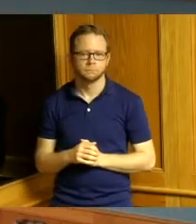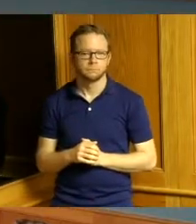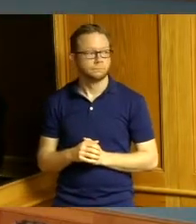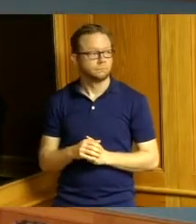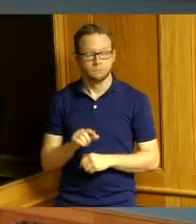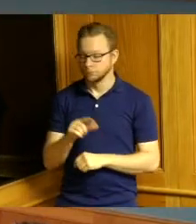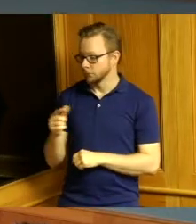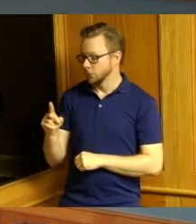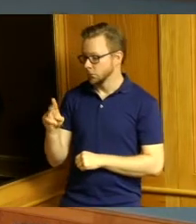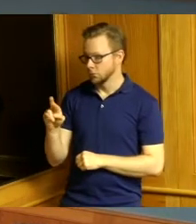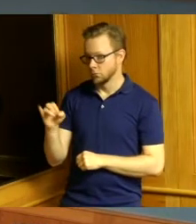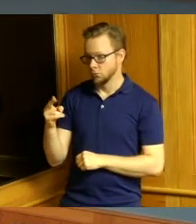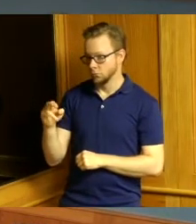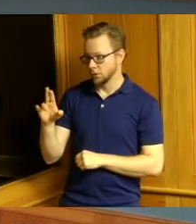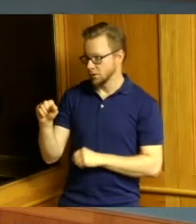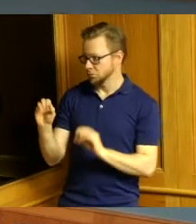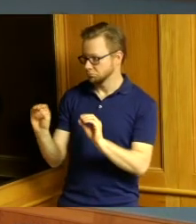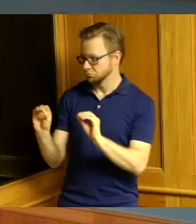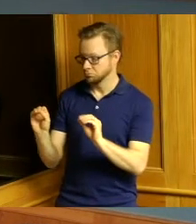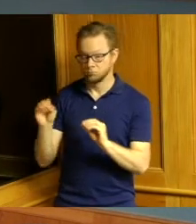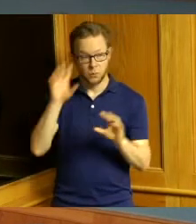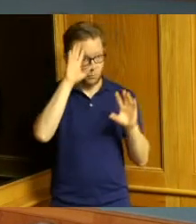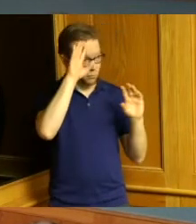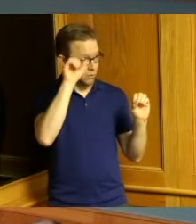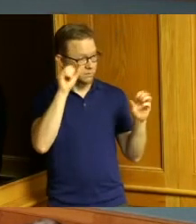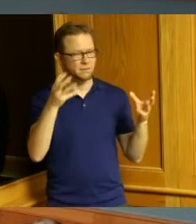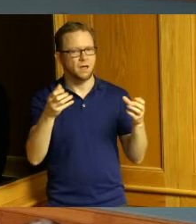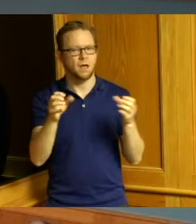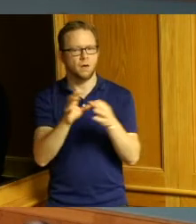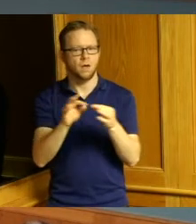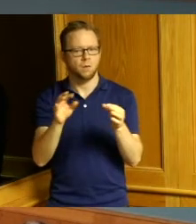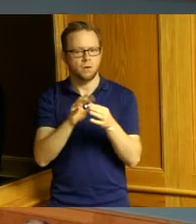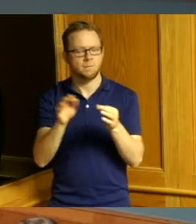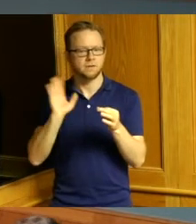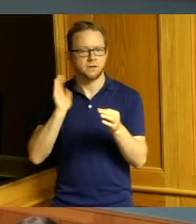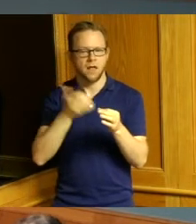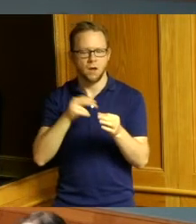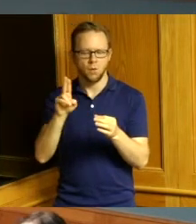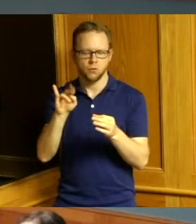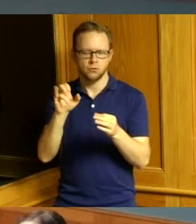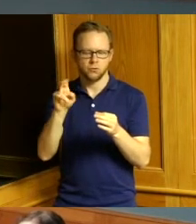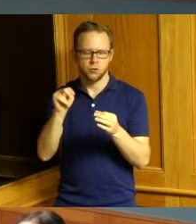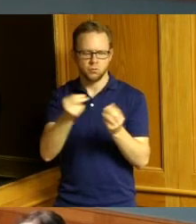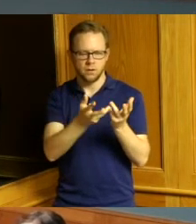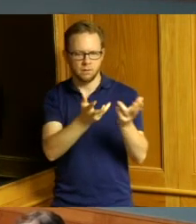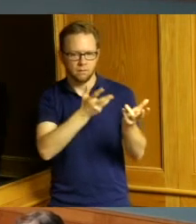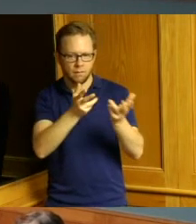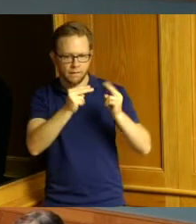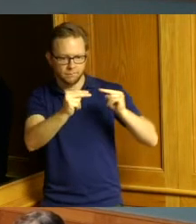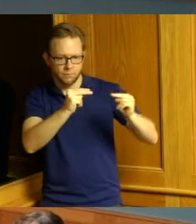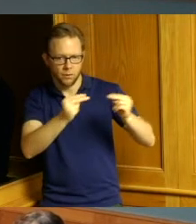nothing just wanted to mention our collective bargaining agreements items 22 '23 and '24